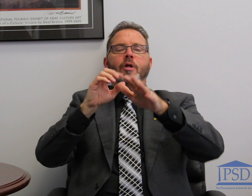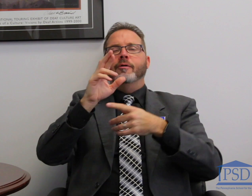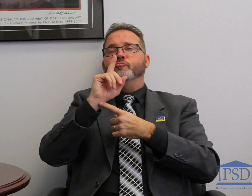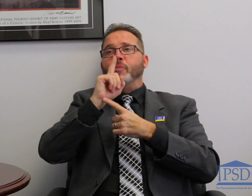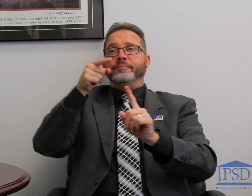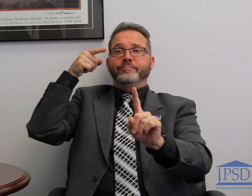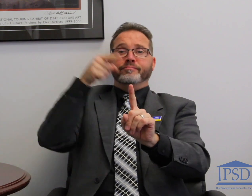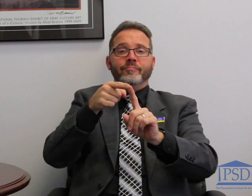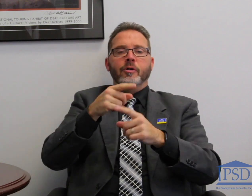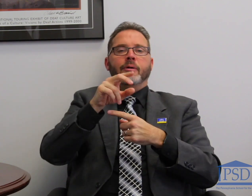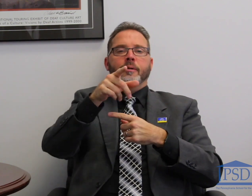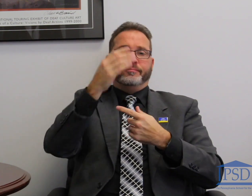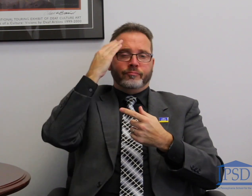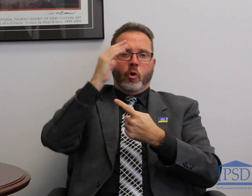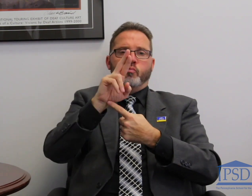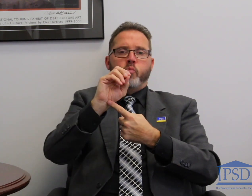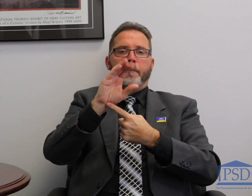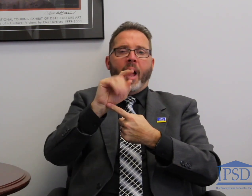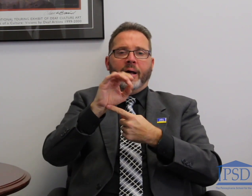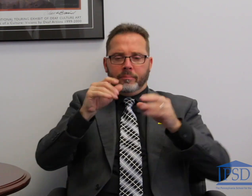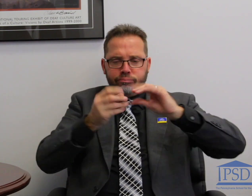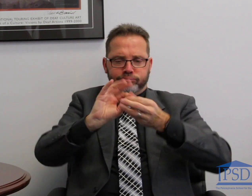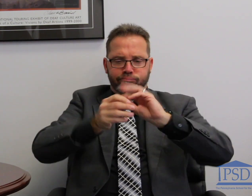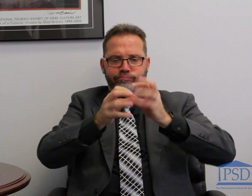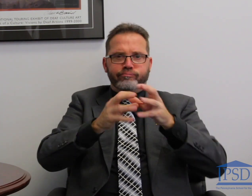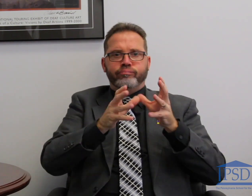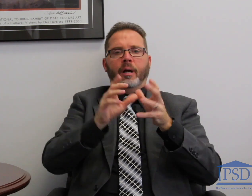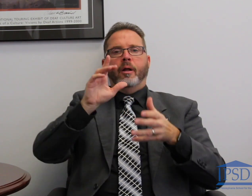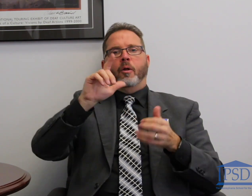team of three was able to participate in the tournament. The program included working